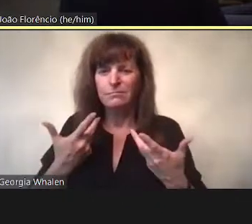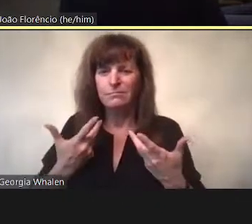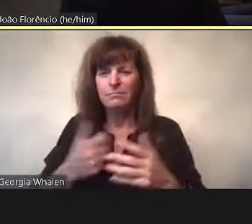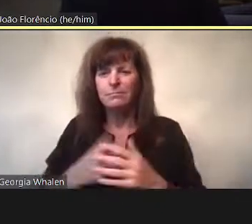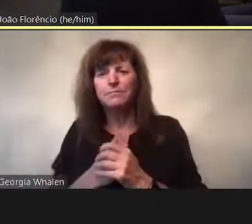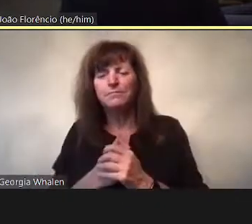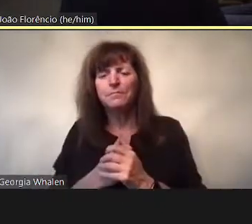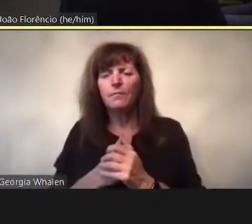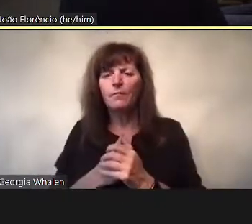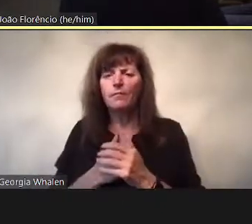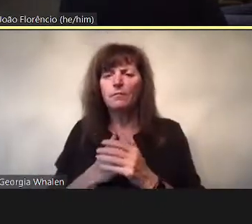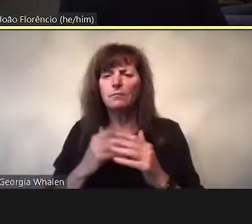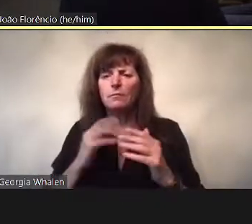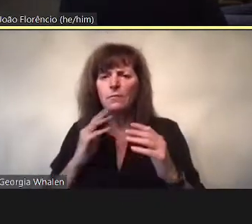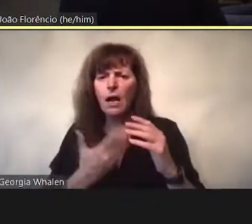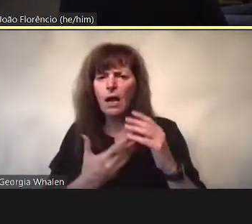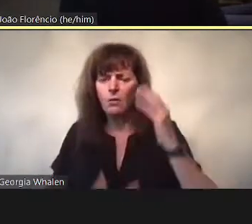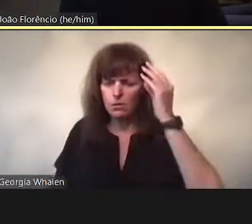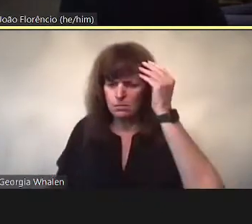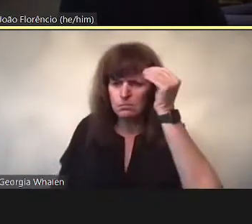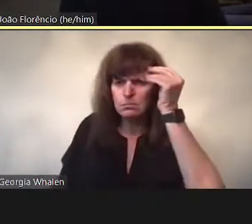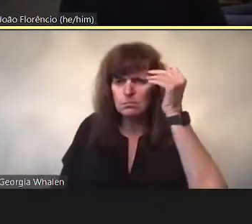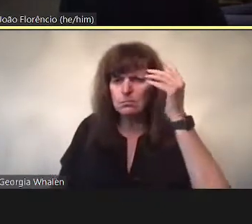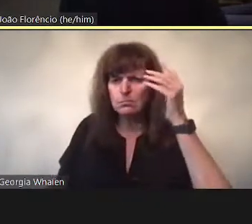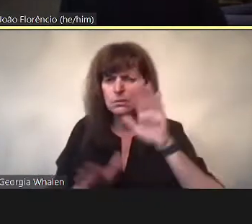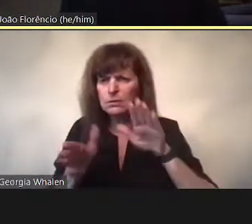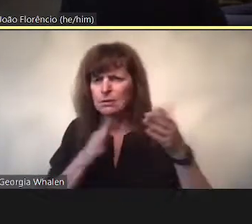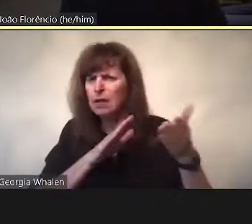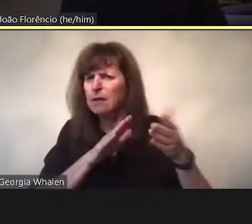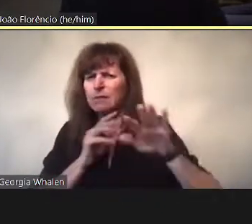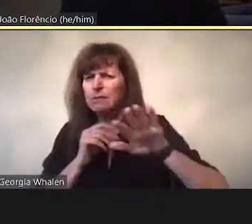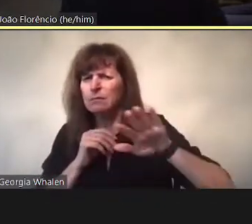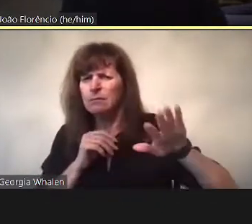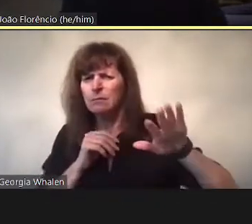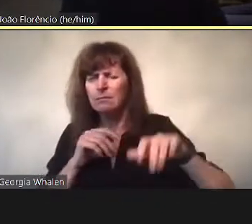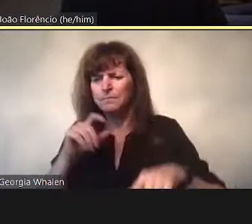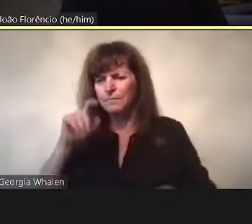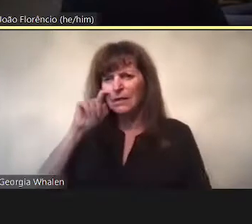It calls upon us to do it over and over again,